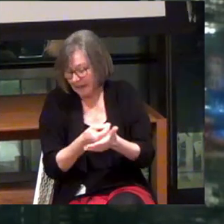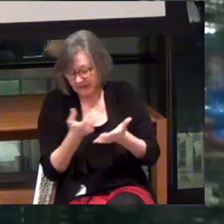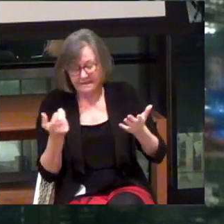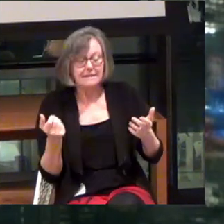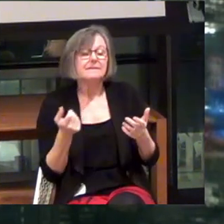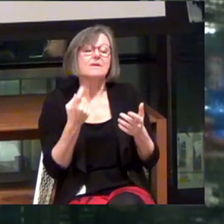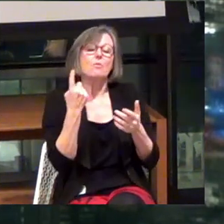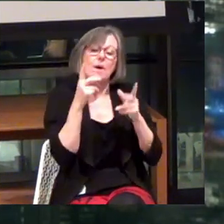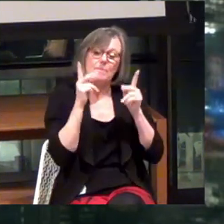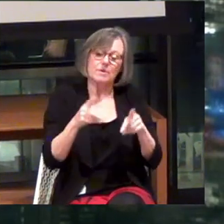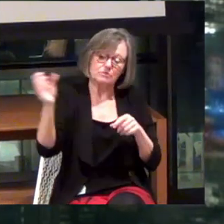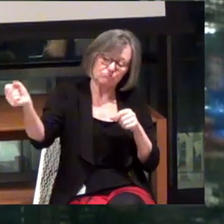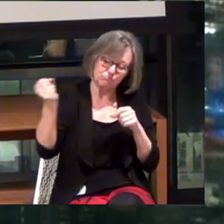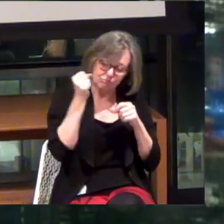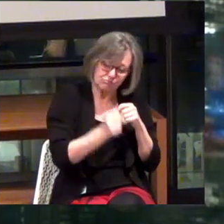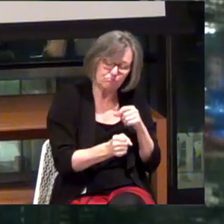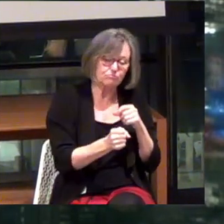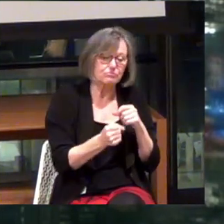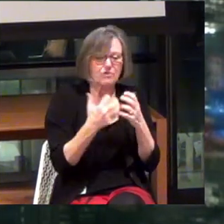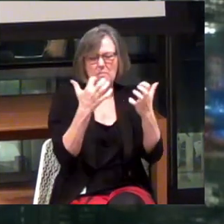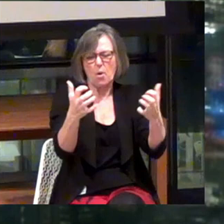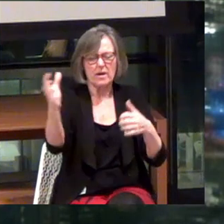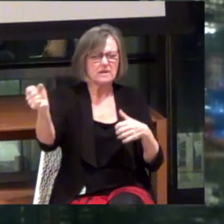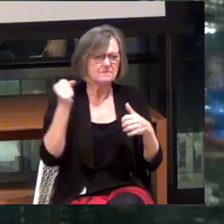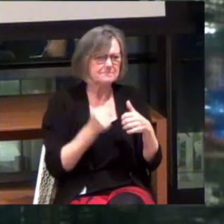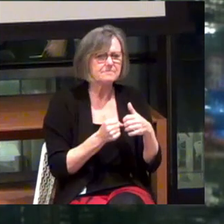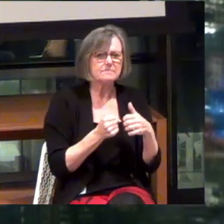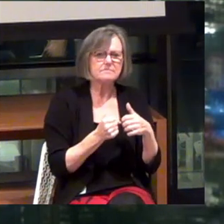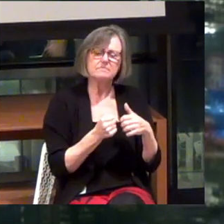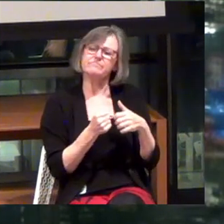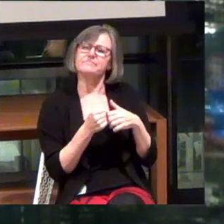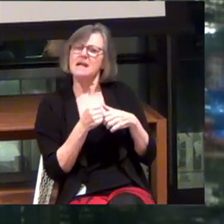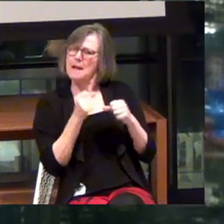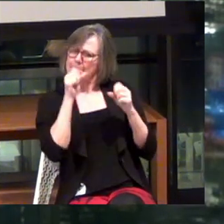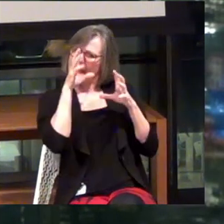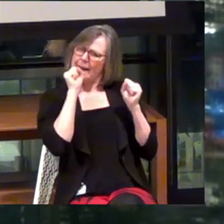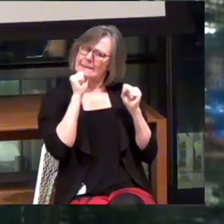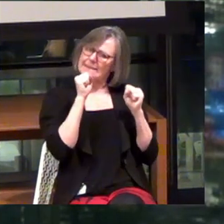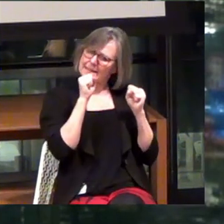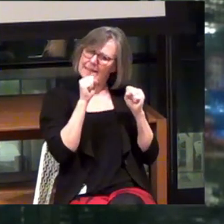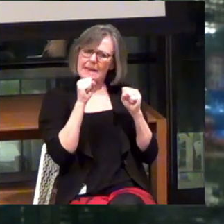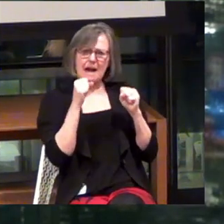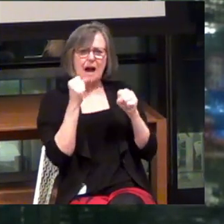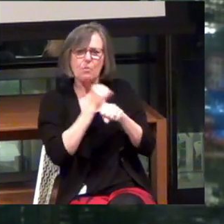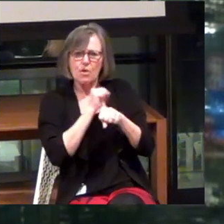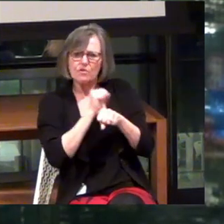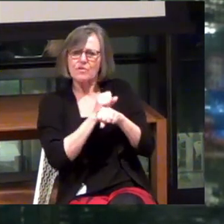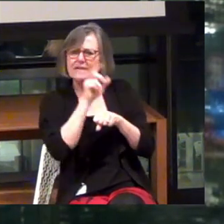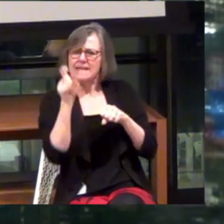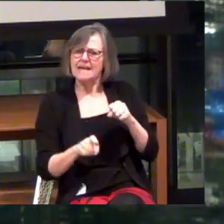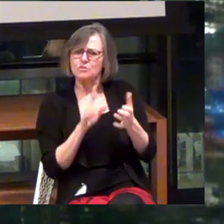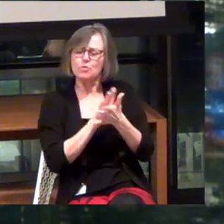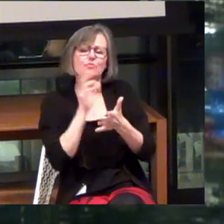One of the people we pulled into the audience happened to be... He was like... Wow. This is amazing. I work for the Texas School for the Blind and Visually Impaired.